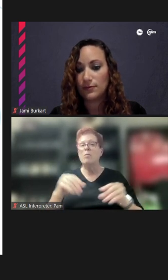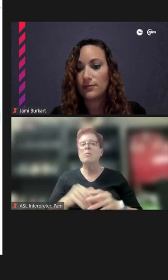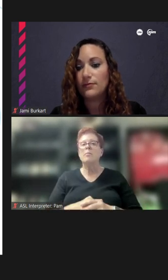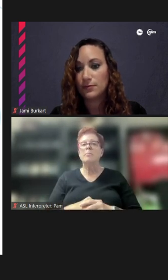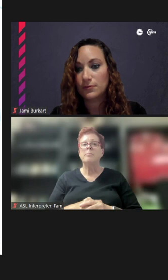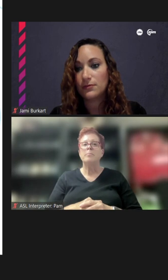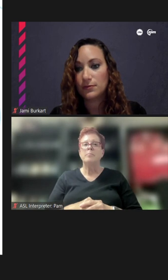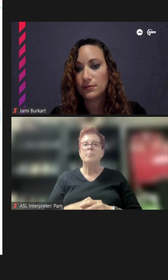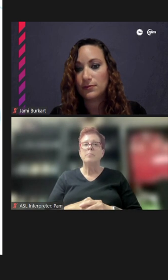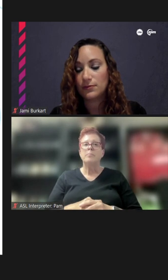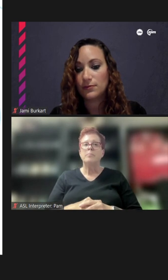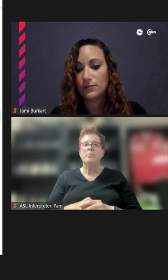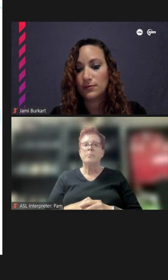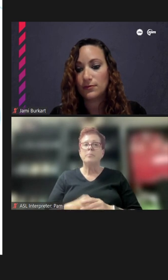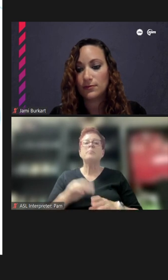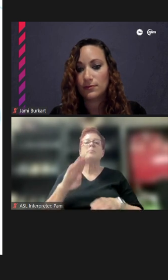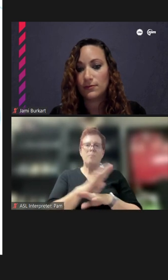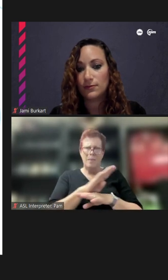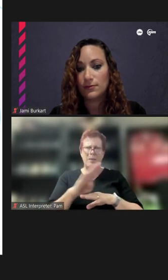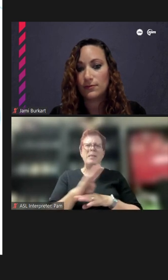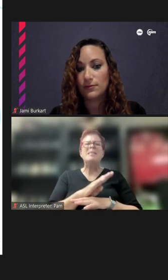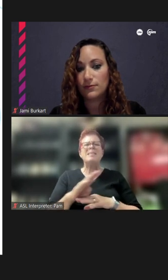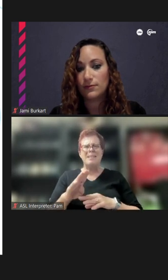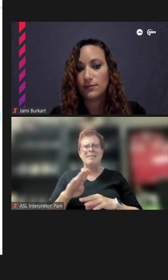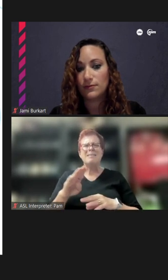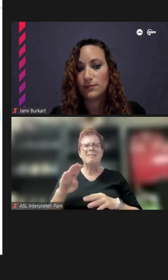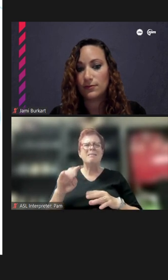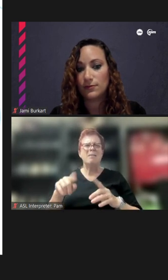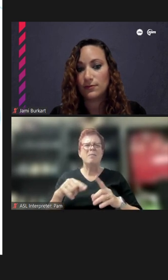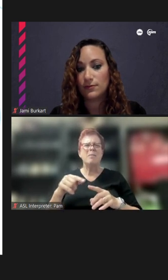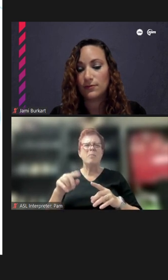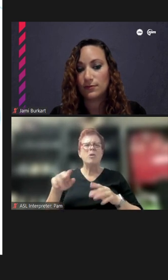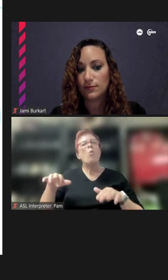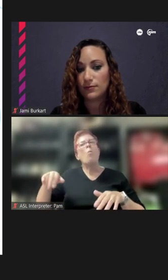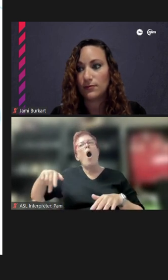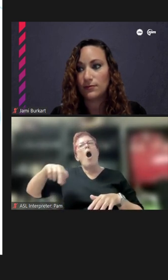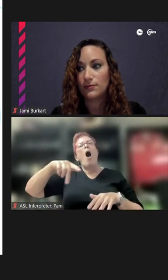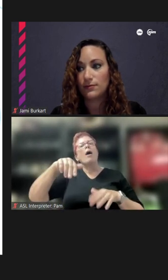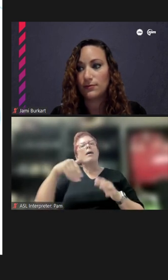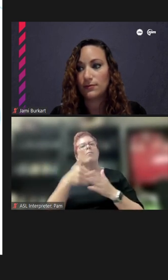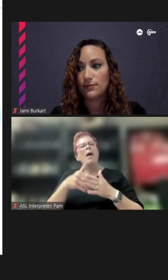business is what comes to mind when I think of Argyle. Even walking along Argyle. So, having